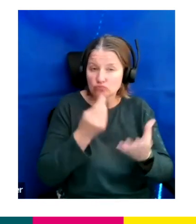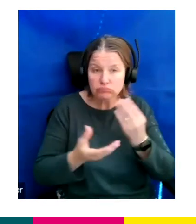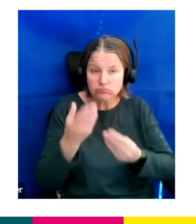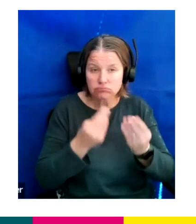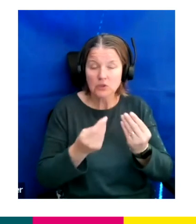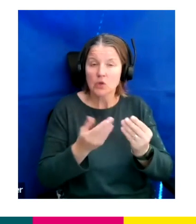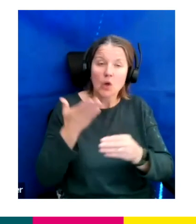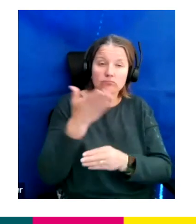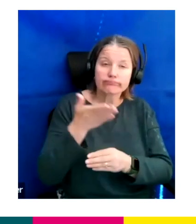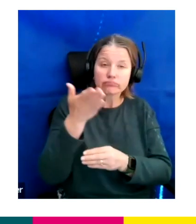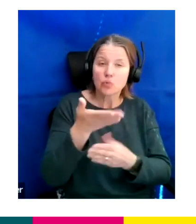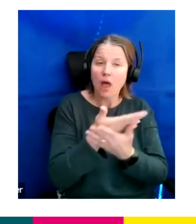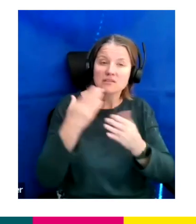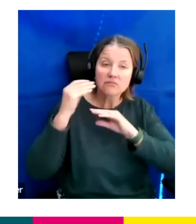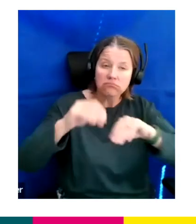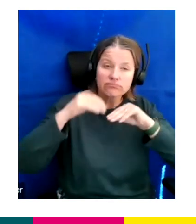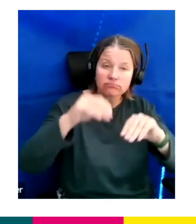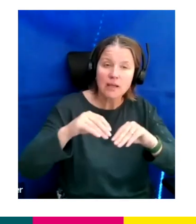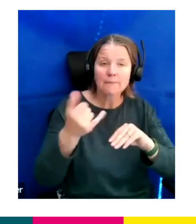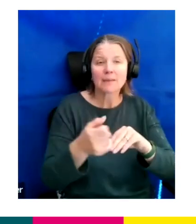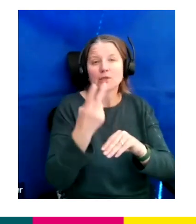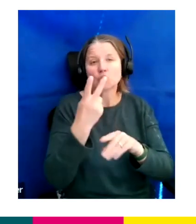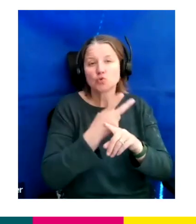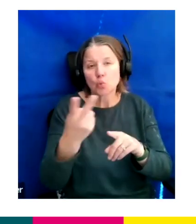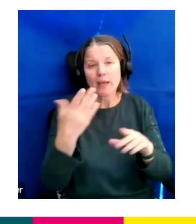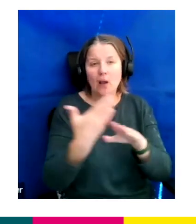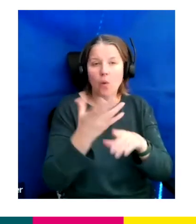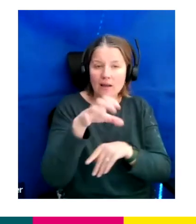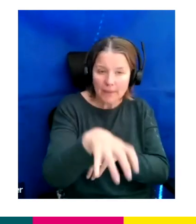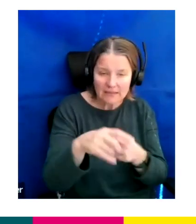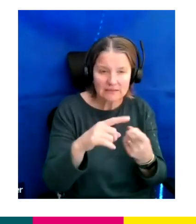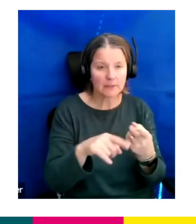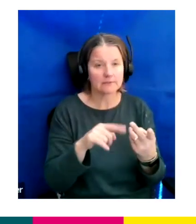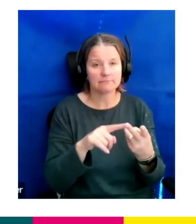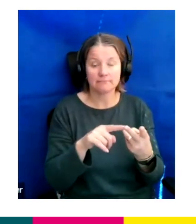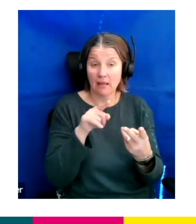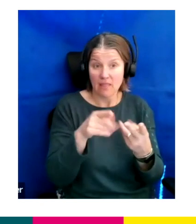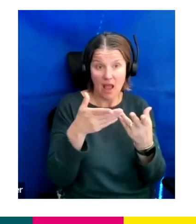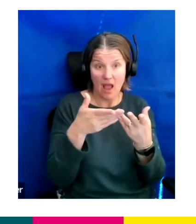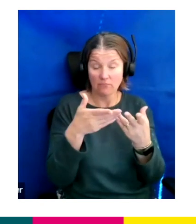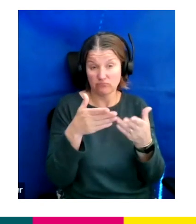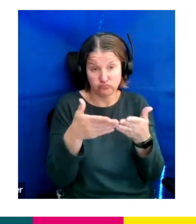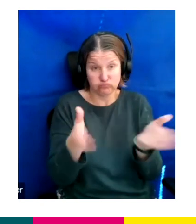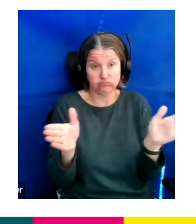you might get a two week work placement on one of our shows and this opens every year for those entry levels.